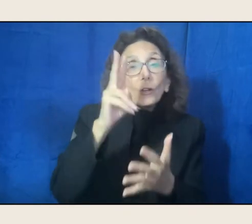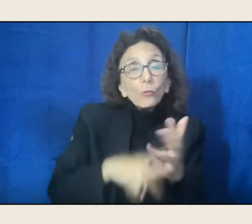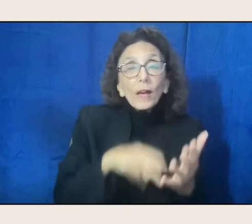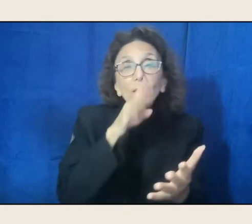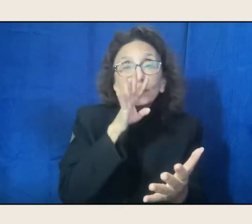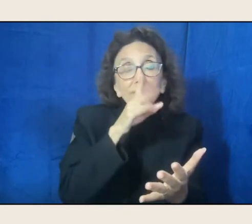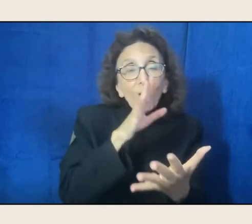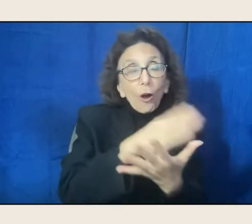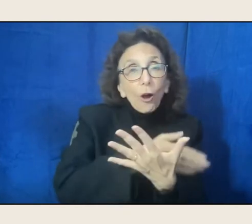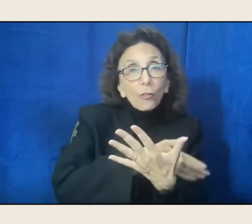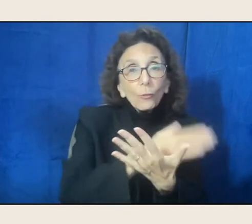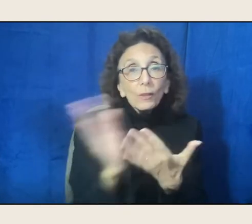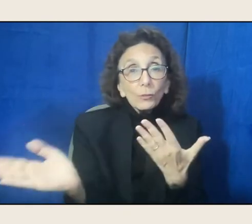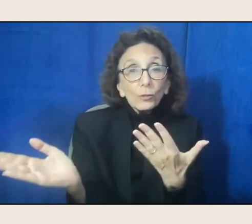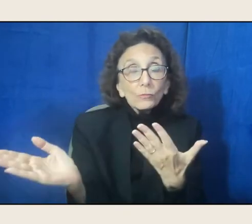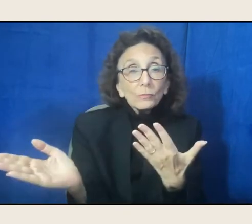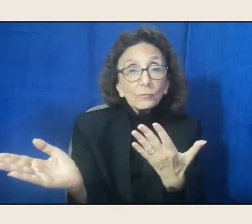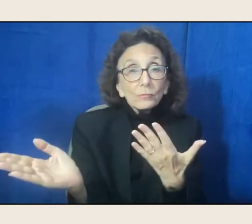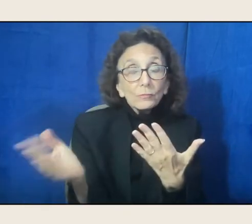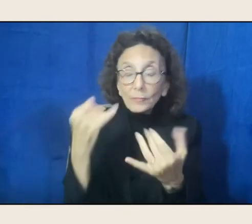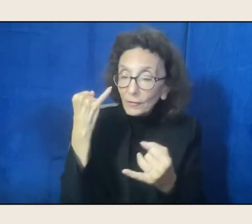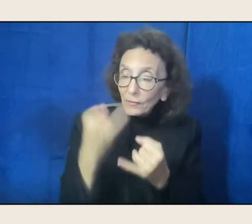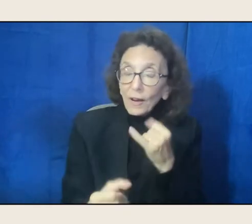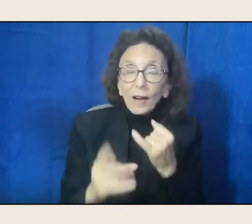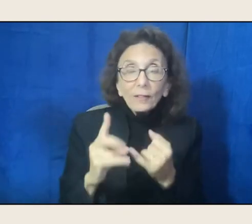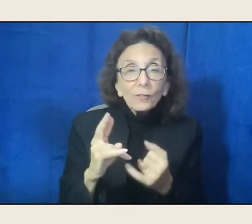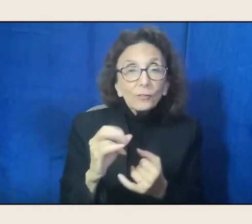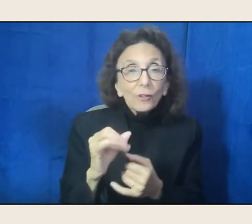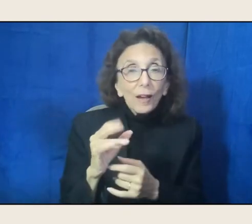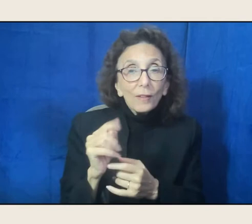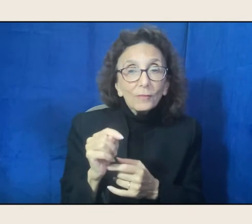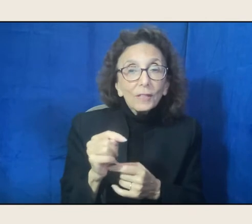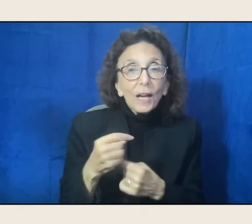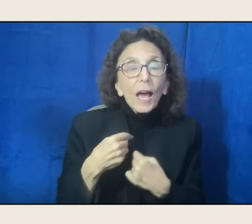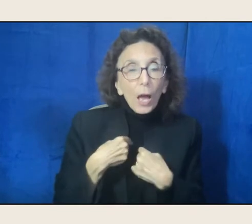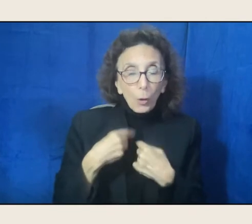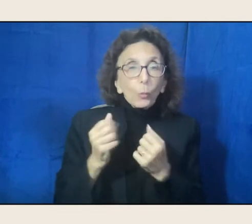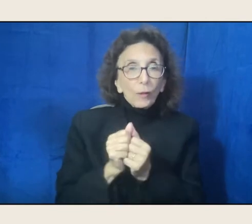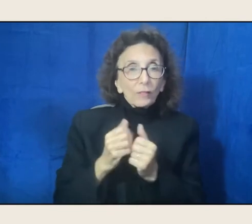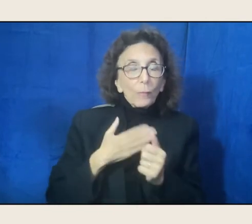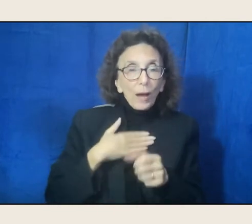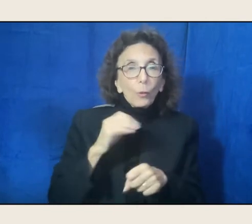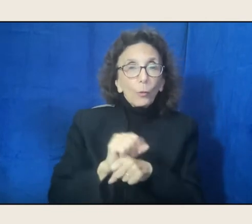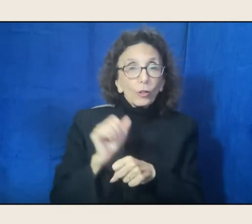The final draft of it. And I do that with my work, too. I'll read everything aloud,